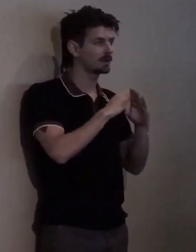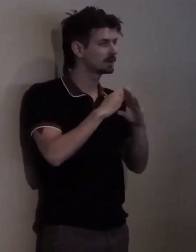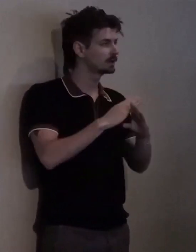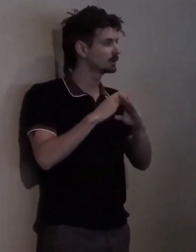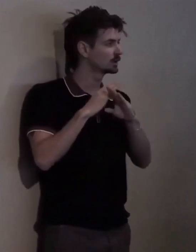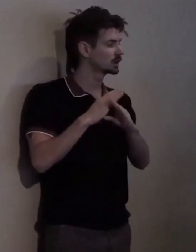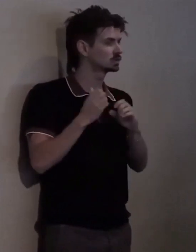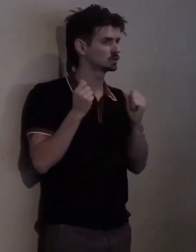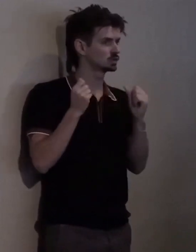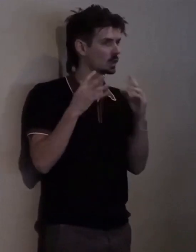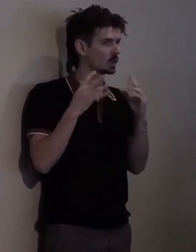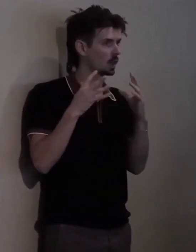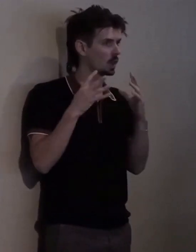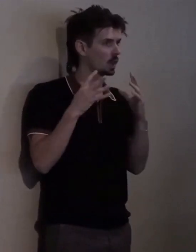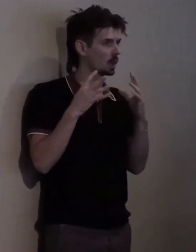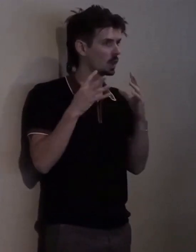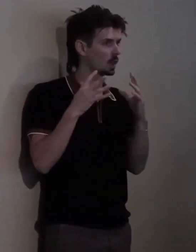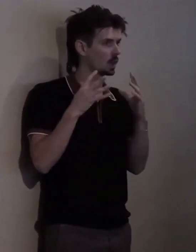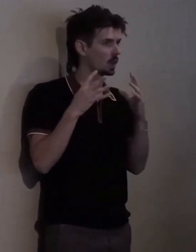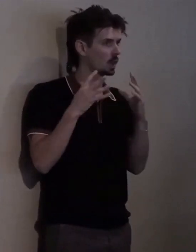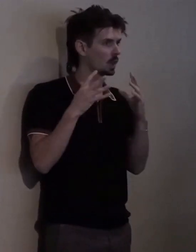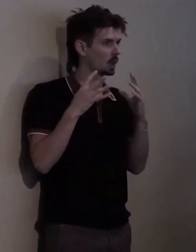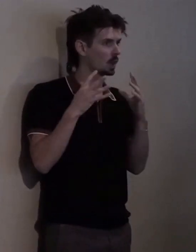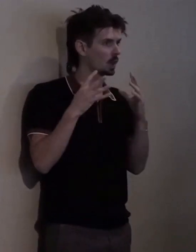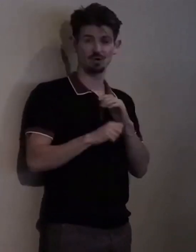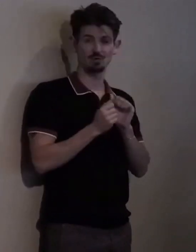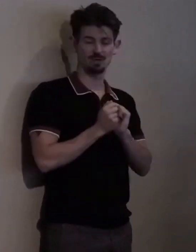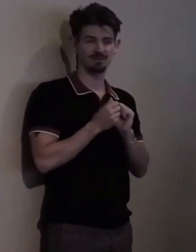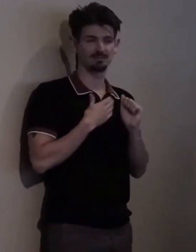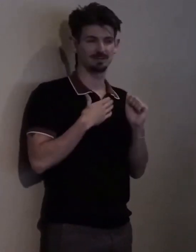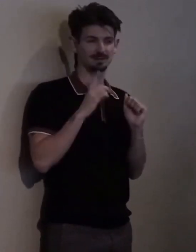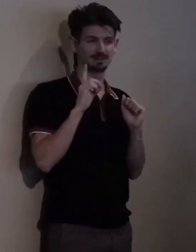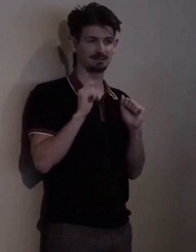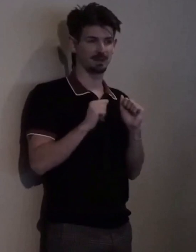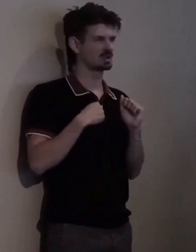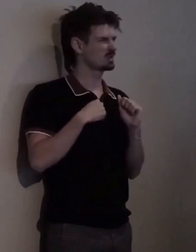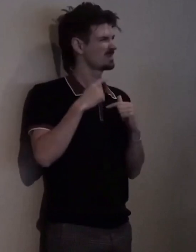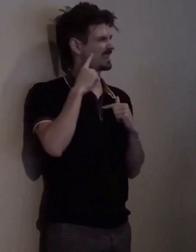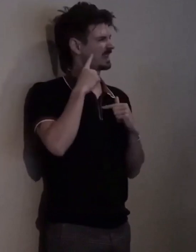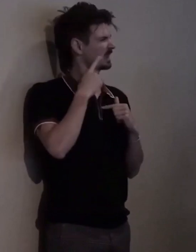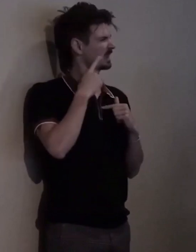Uhm... I was born with my disability, so you would think that I would know, right? ... Uhm...